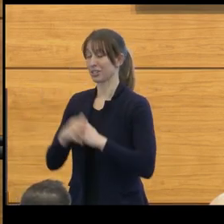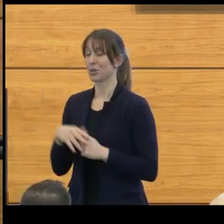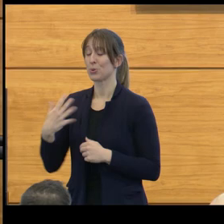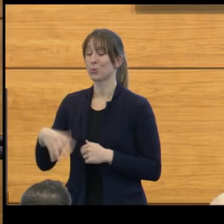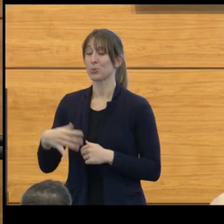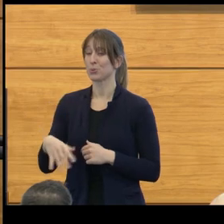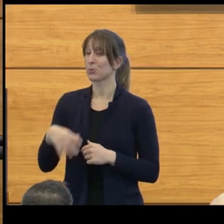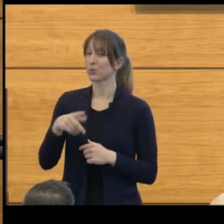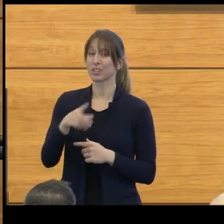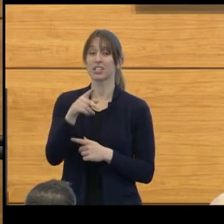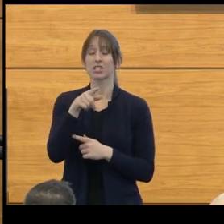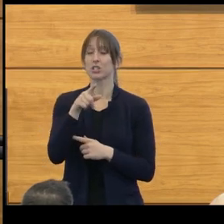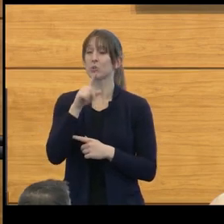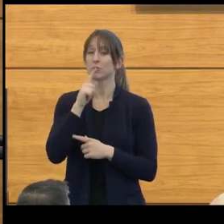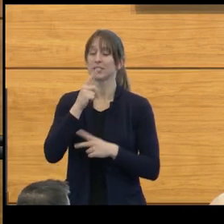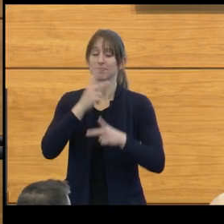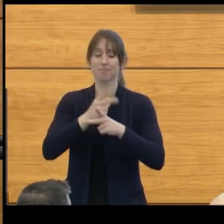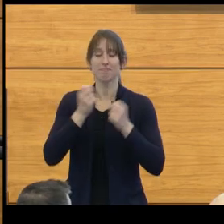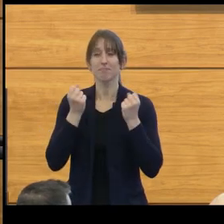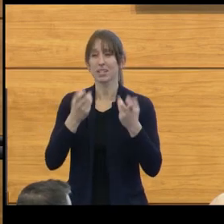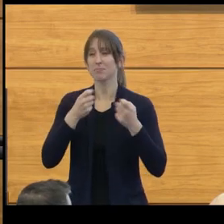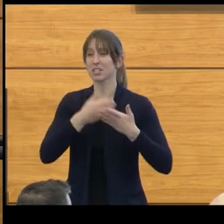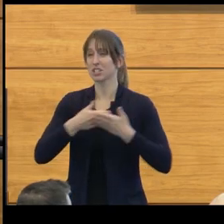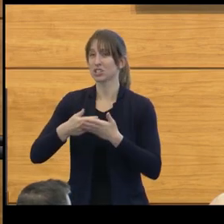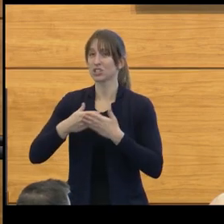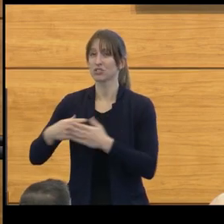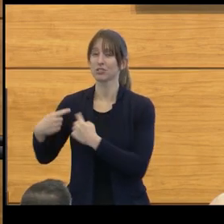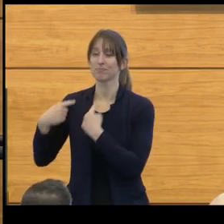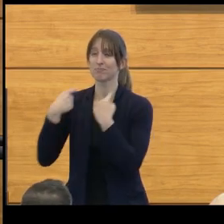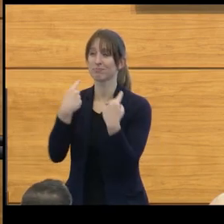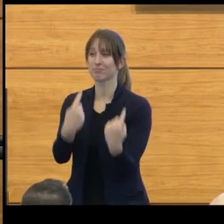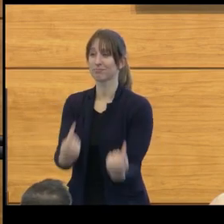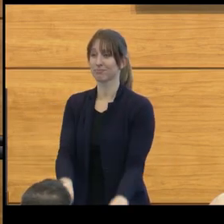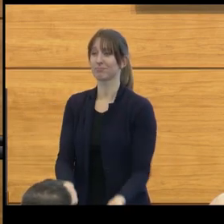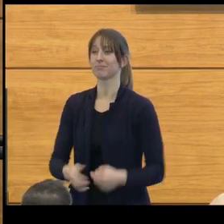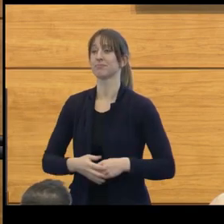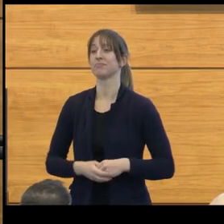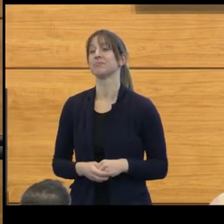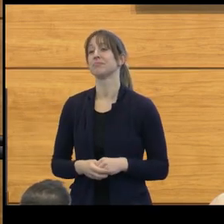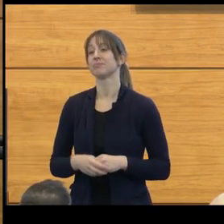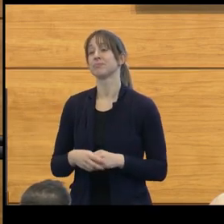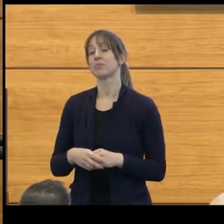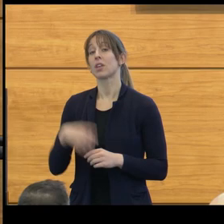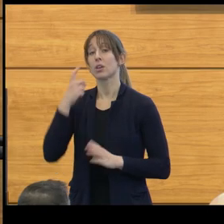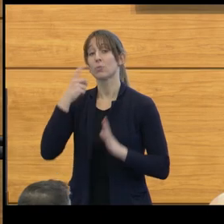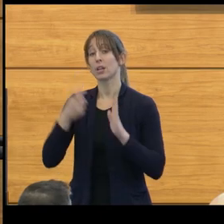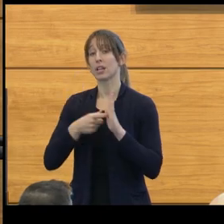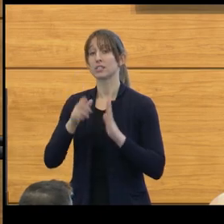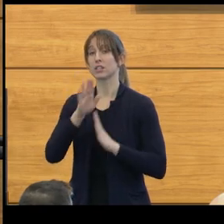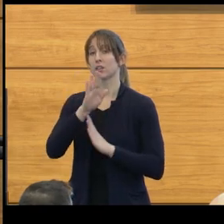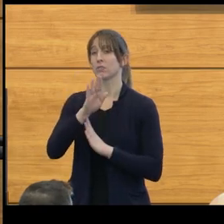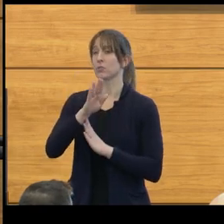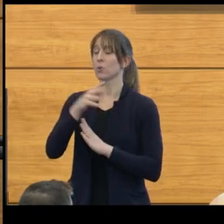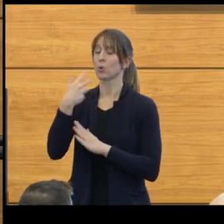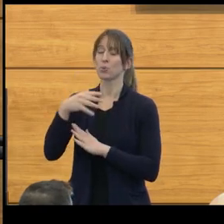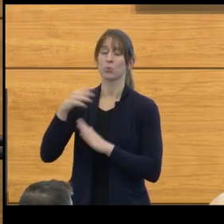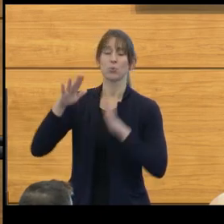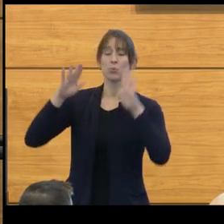and trained a generation of neurosurgical residents. In recognition of your trailblazing leadership